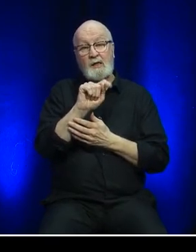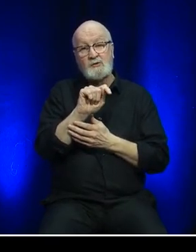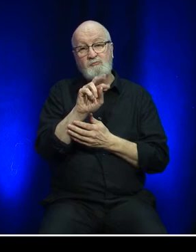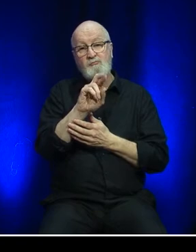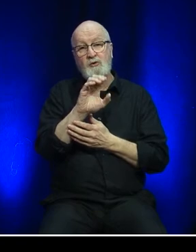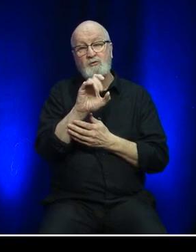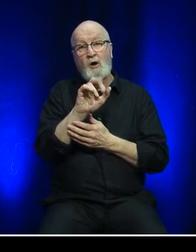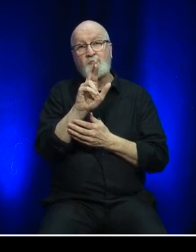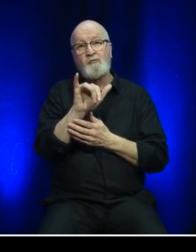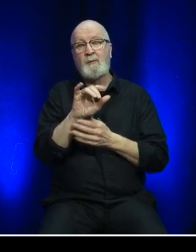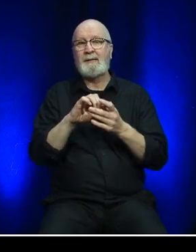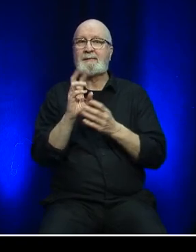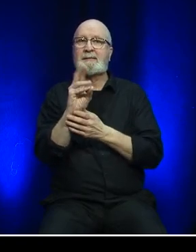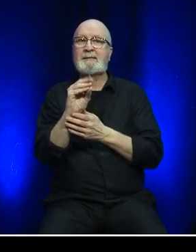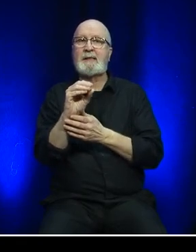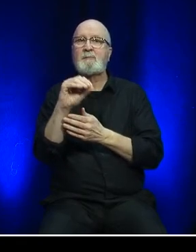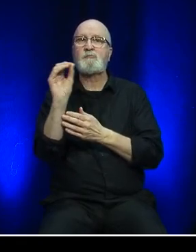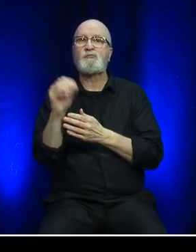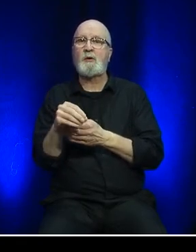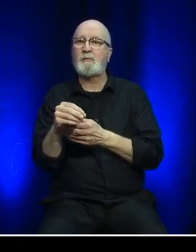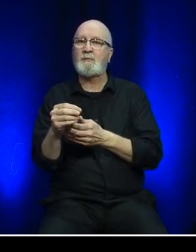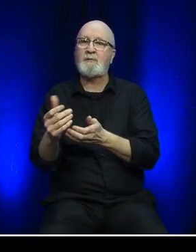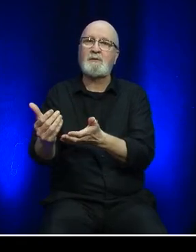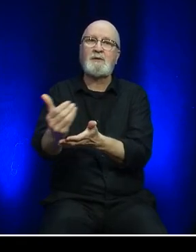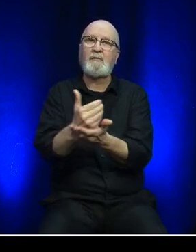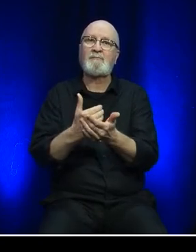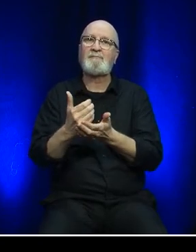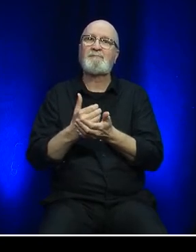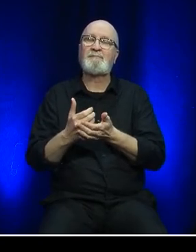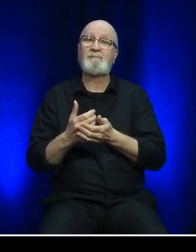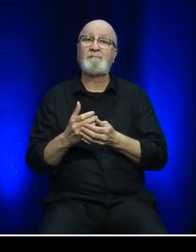of 60 percent for the year. This fell short